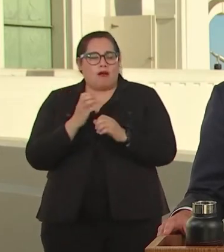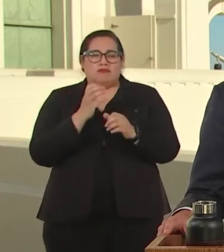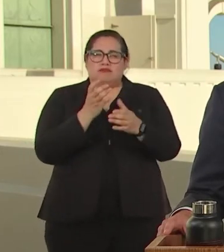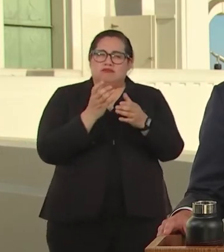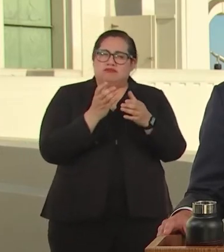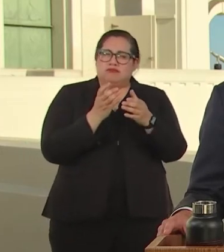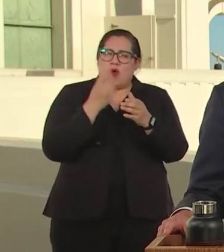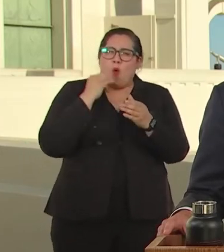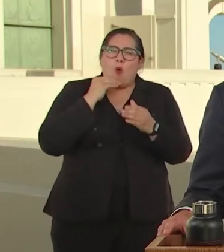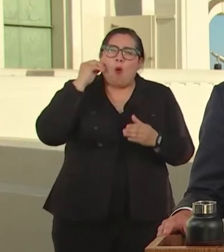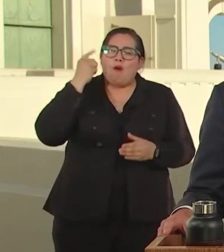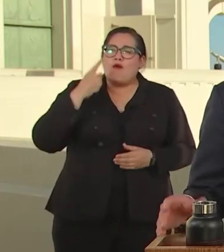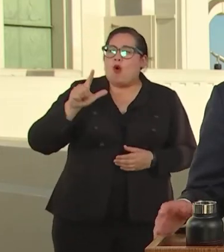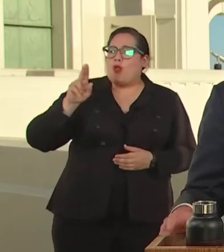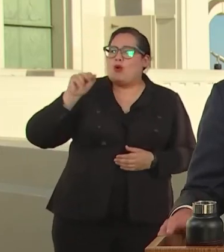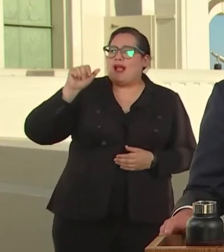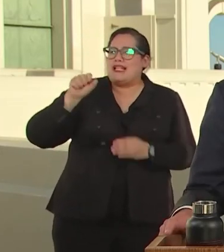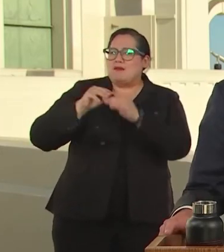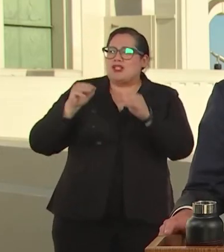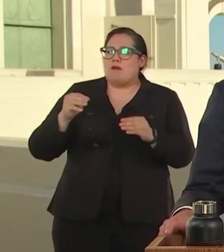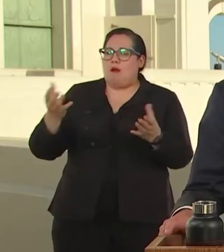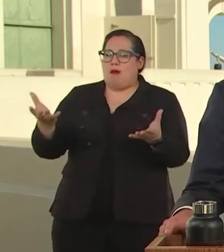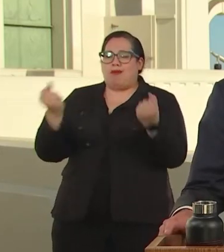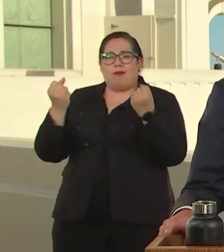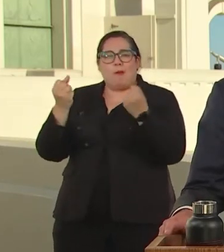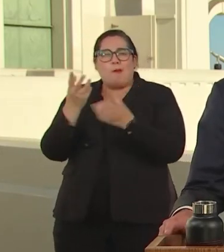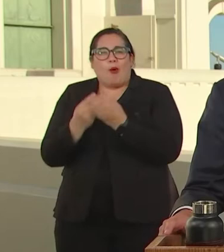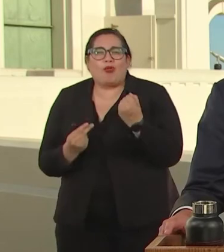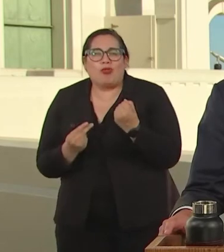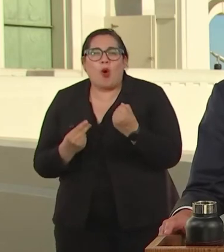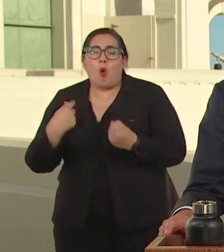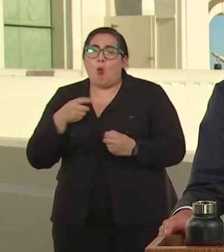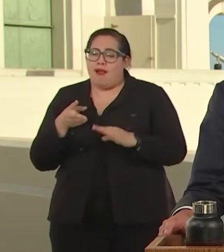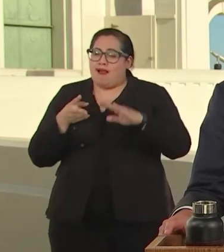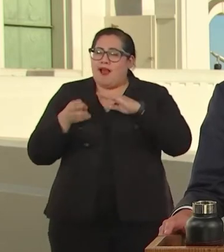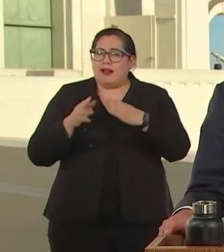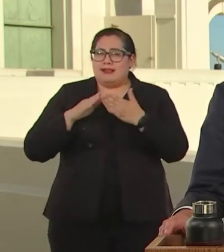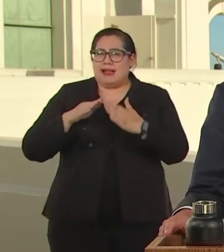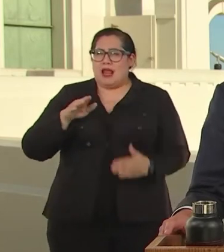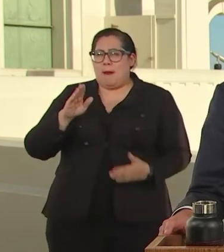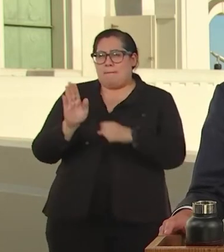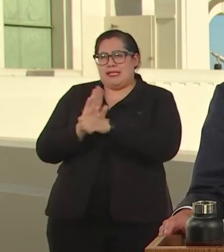FOR MUSEUM AND WON BOTH.